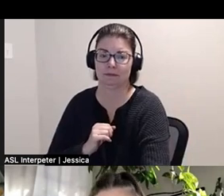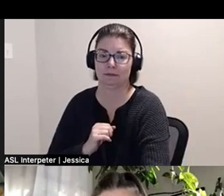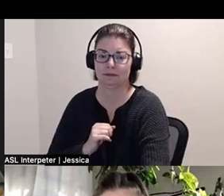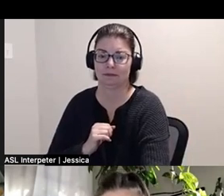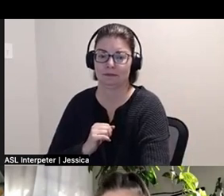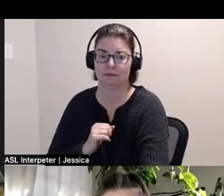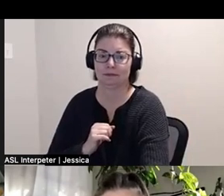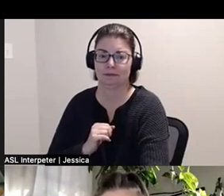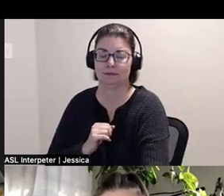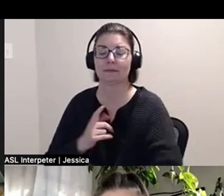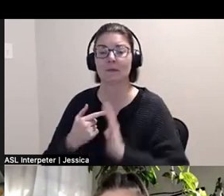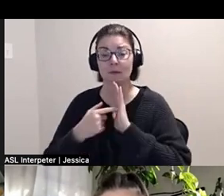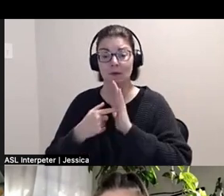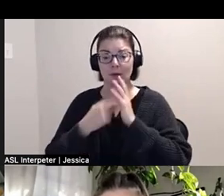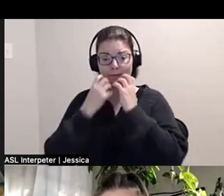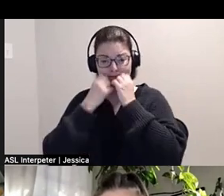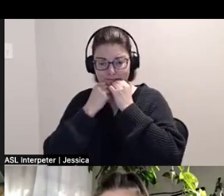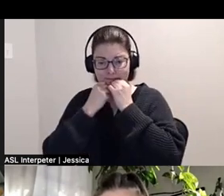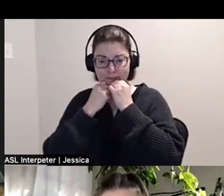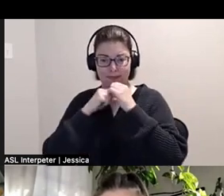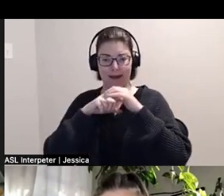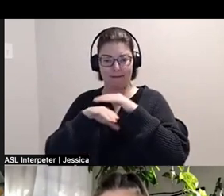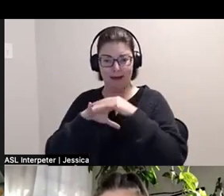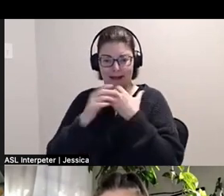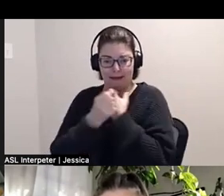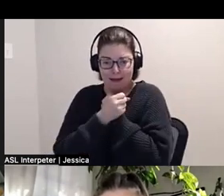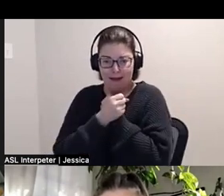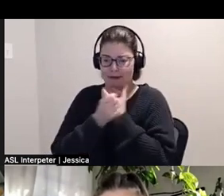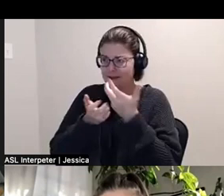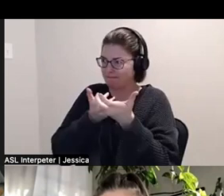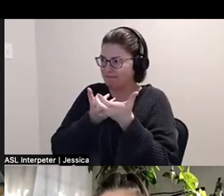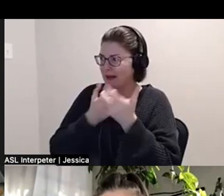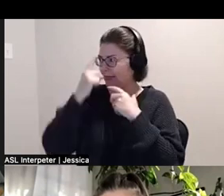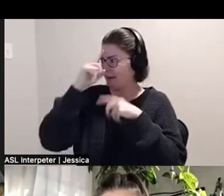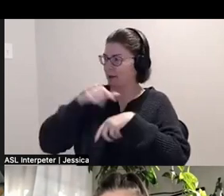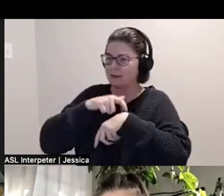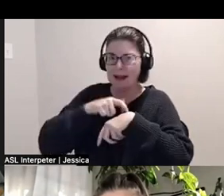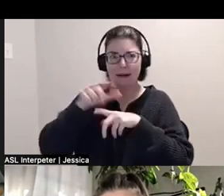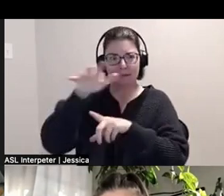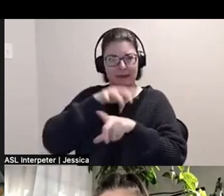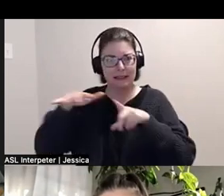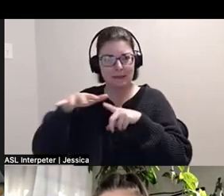of access intimacy have the capacity to reconfigure time, space, and relation.